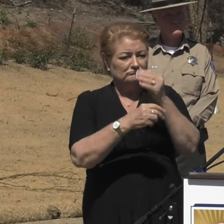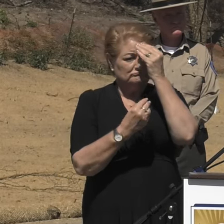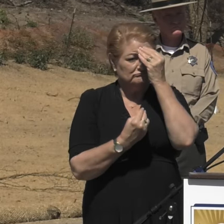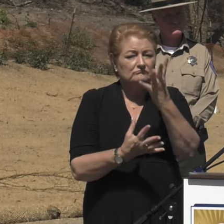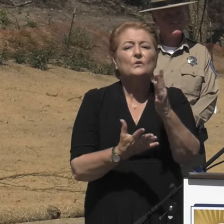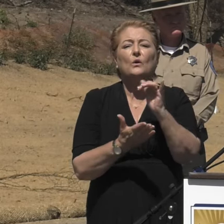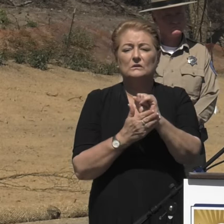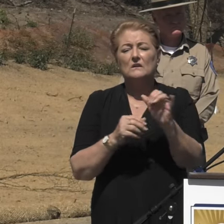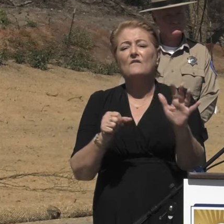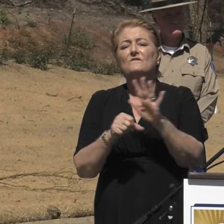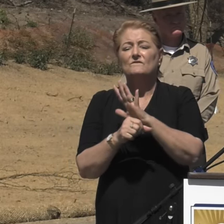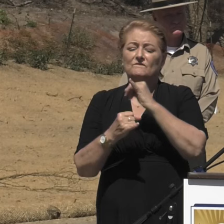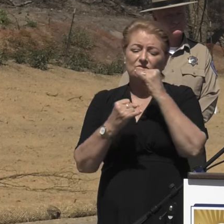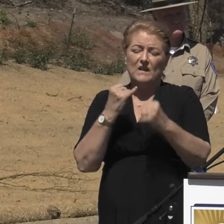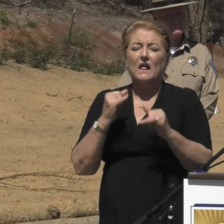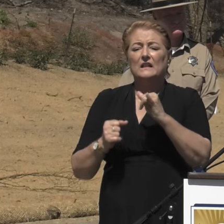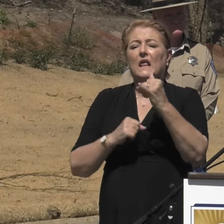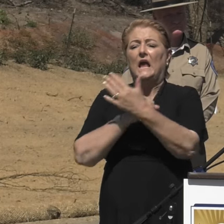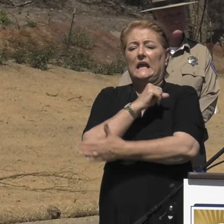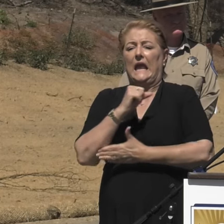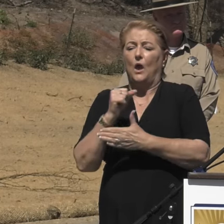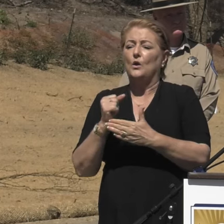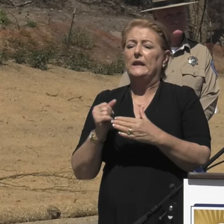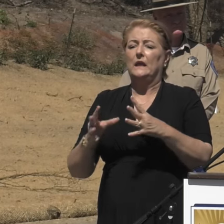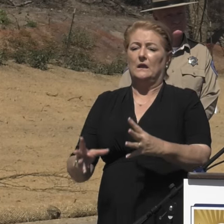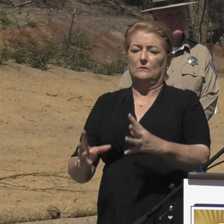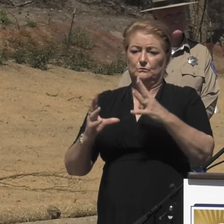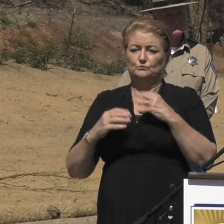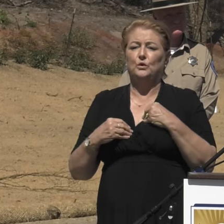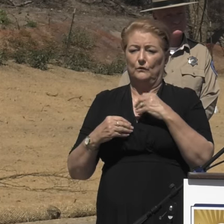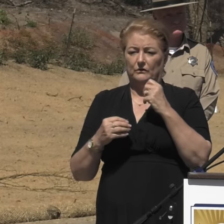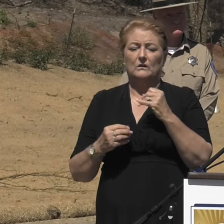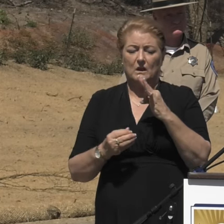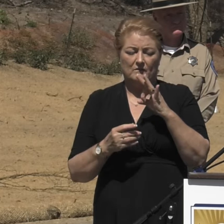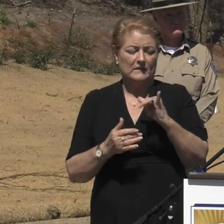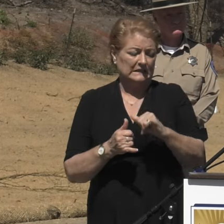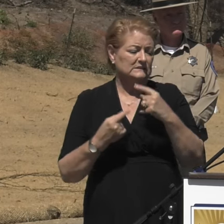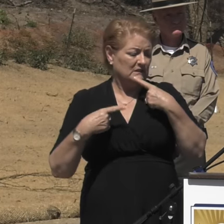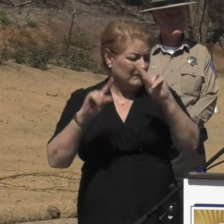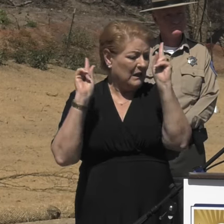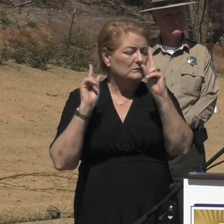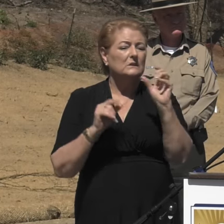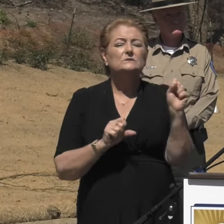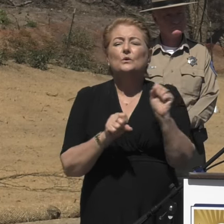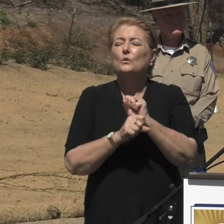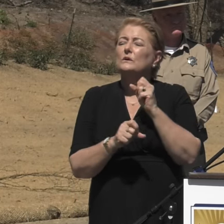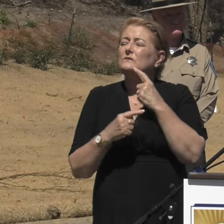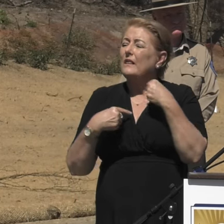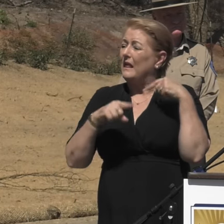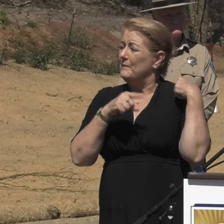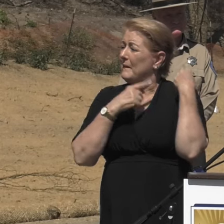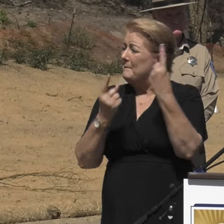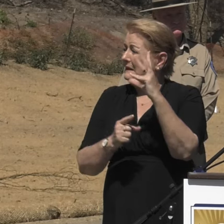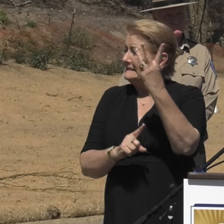It's been inspiring to those of us with Cal Recycle to work alongside this community over the past six months.